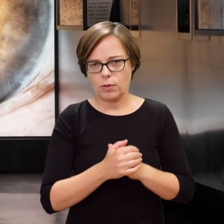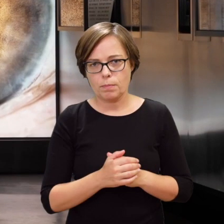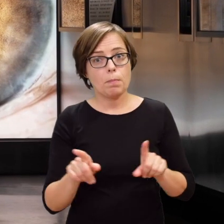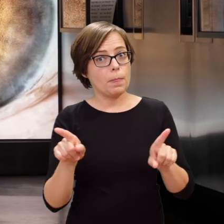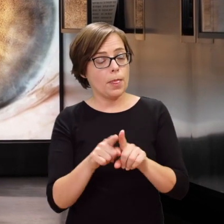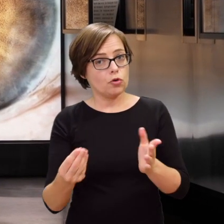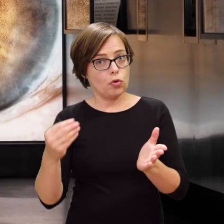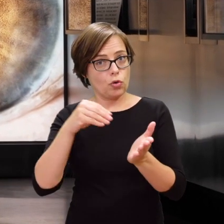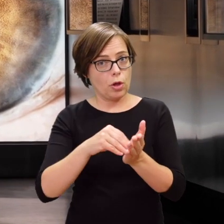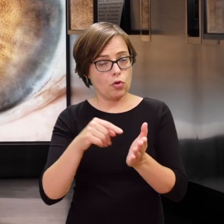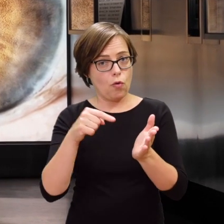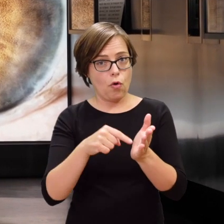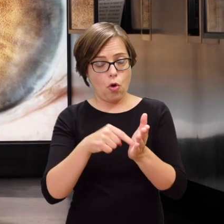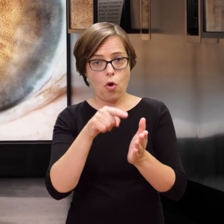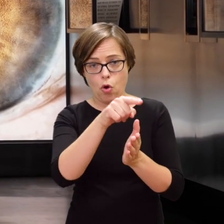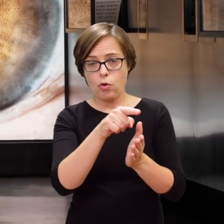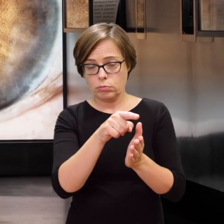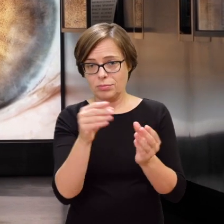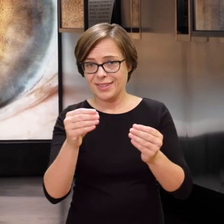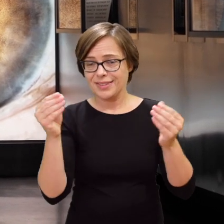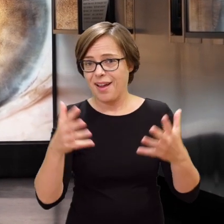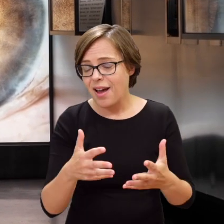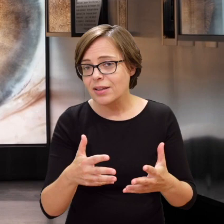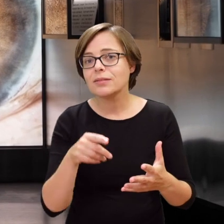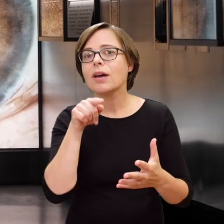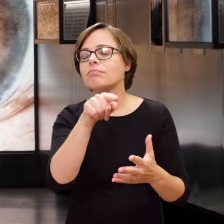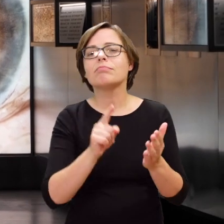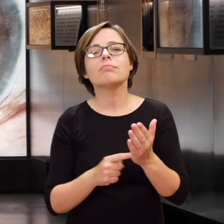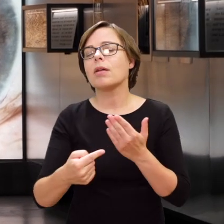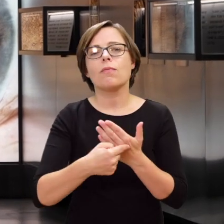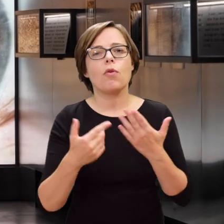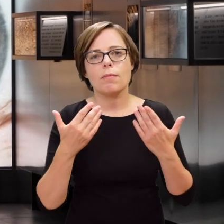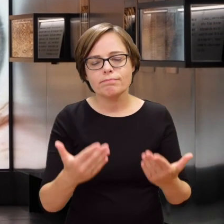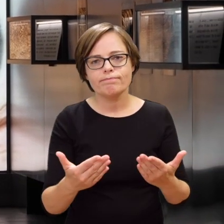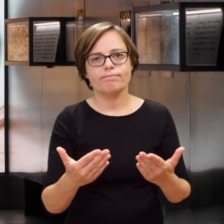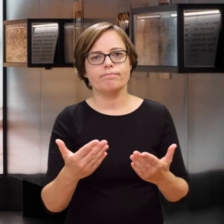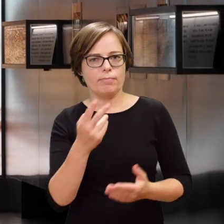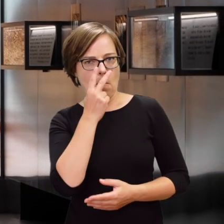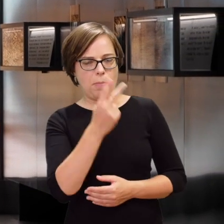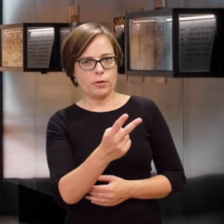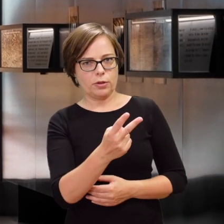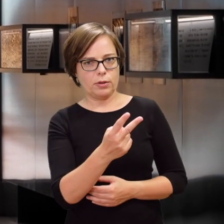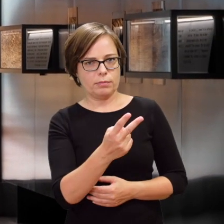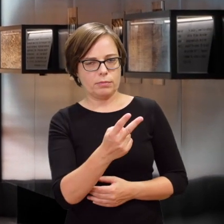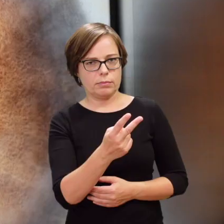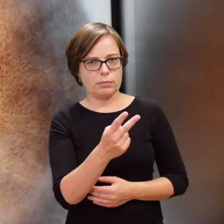This installation is also about the act of looking, the exchange of glances between those